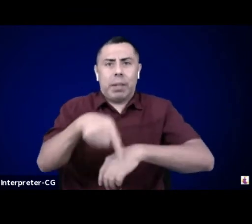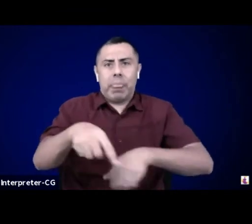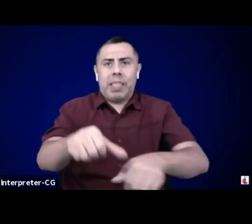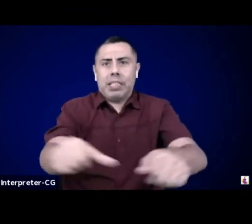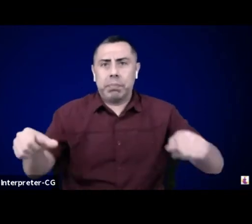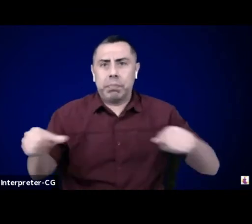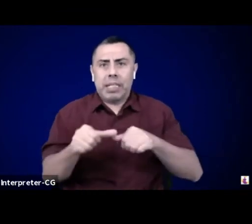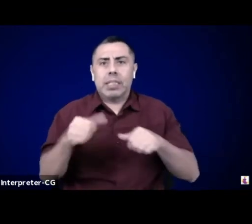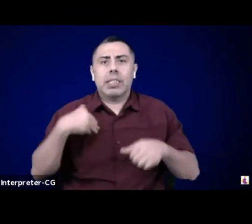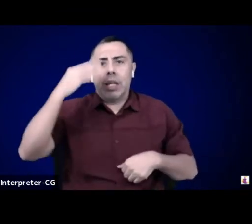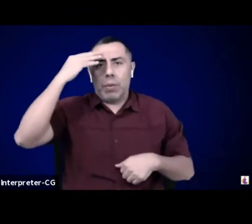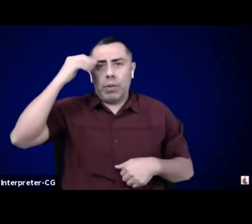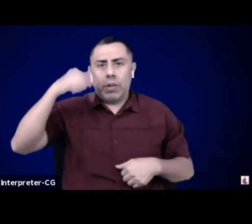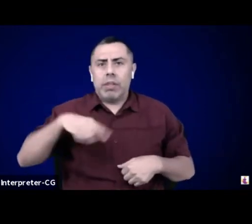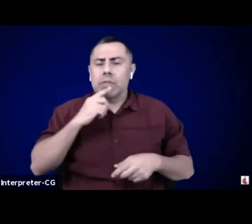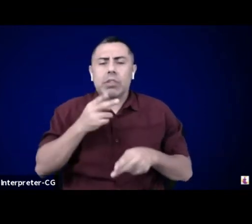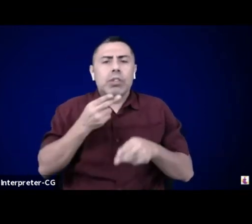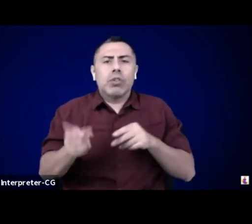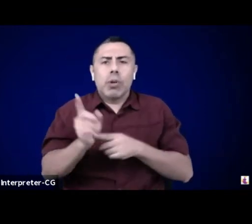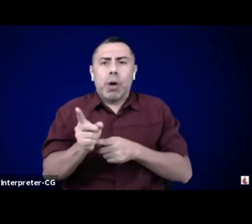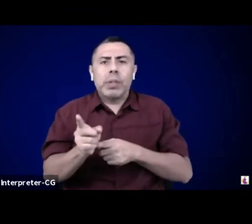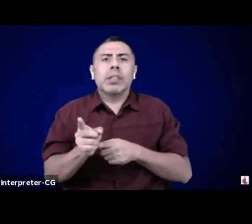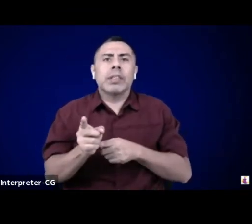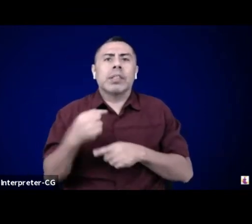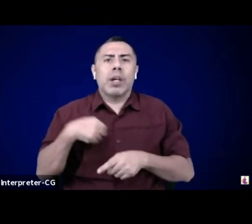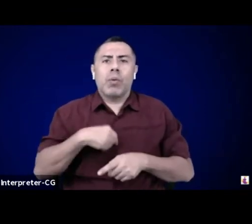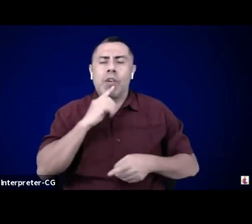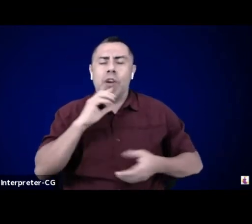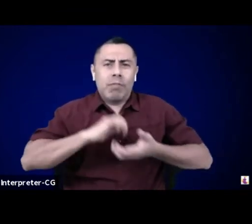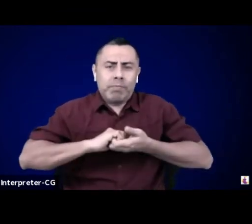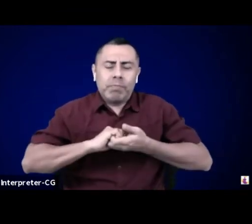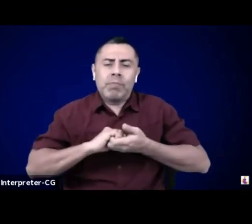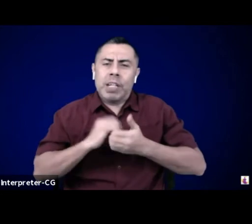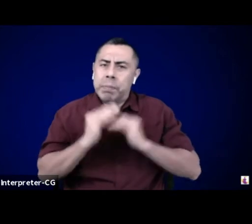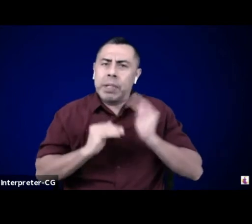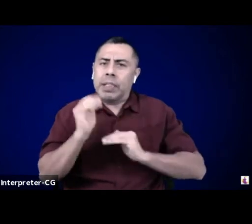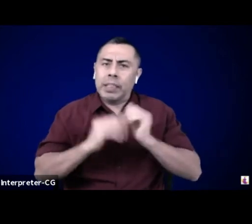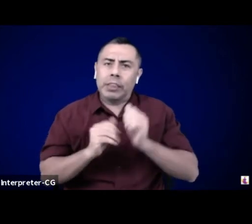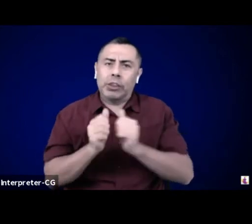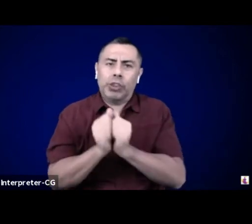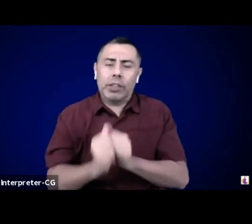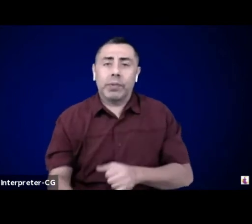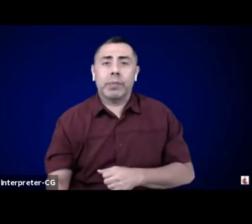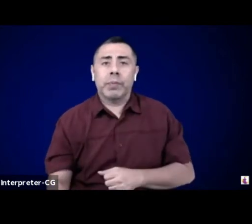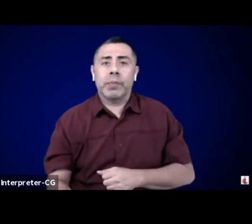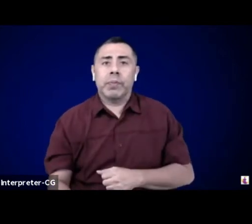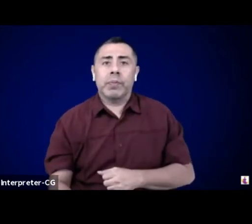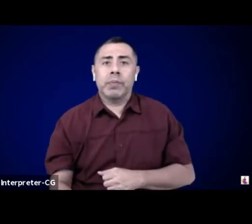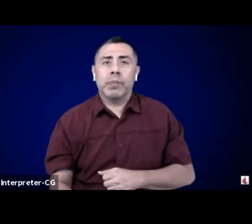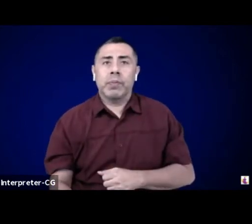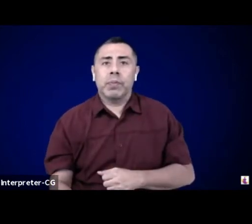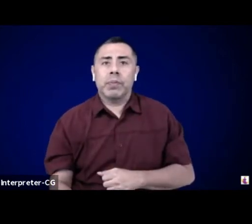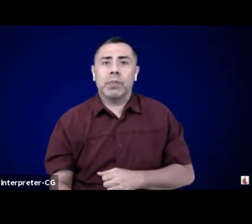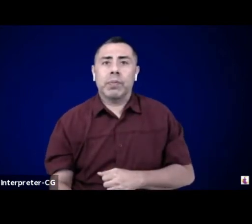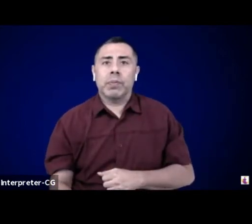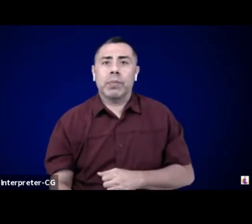that we all are building together. Thank you for choosing to be present. And Marina will put a link to that report if you want